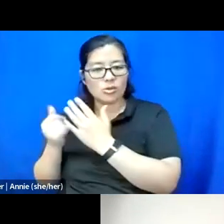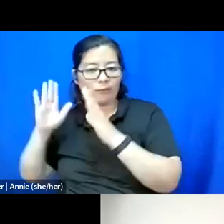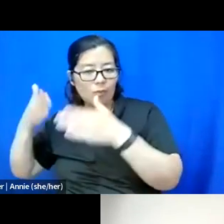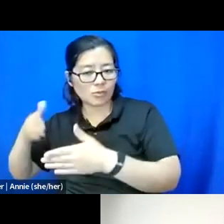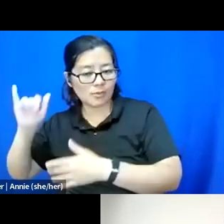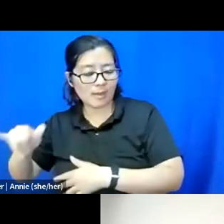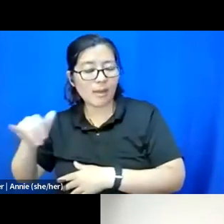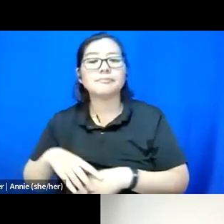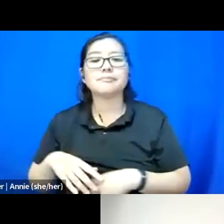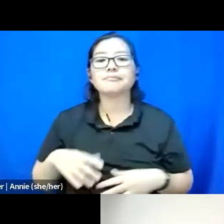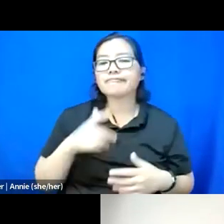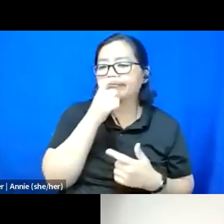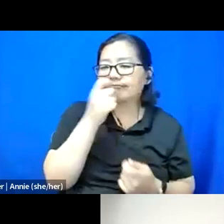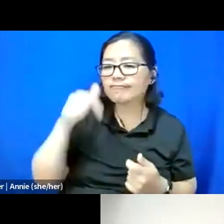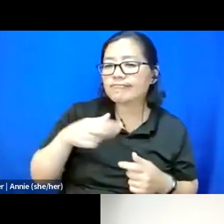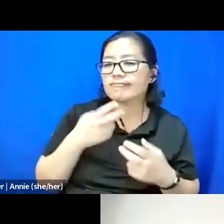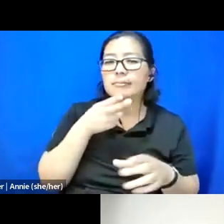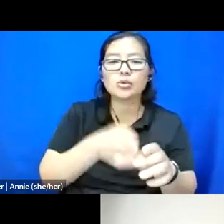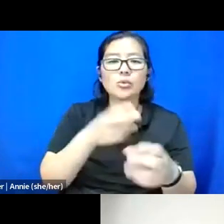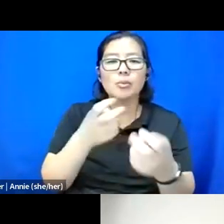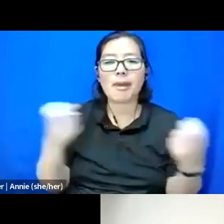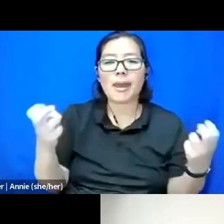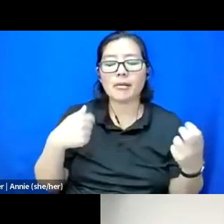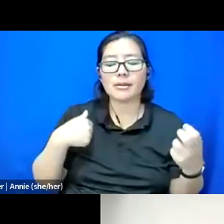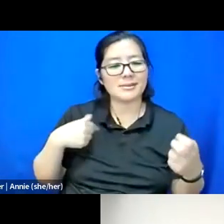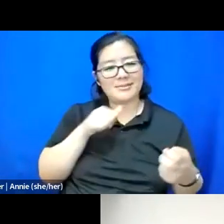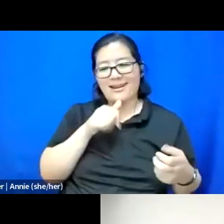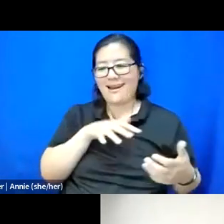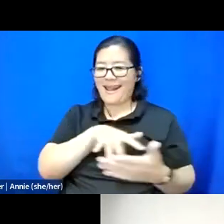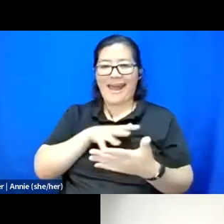And I was interested in this panel, because I'm not necessarily an academic, but I am interested